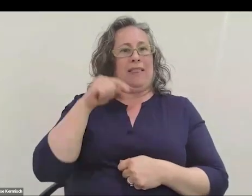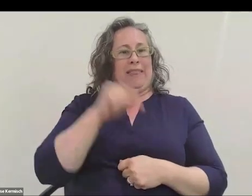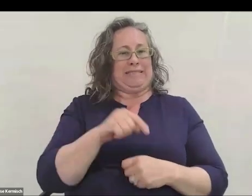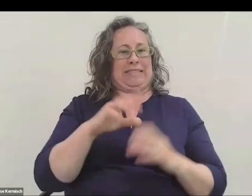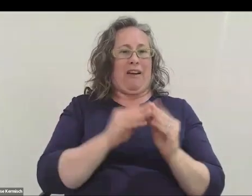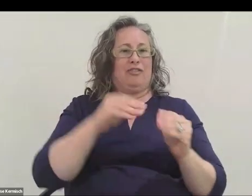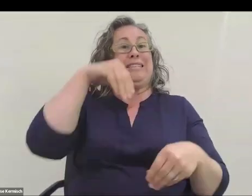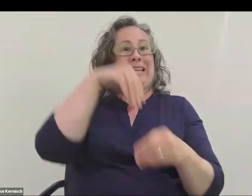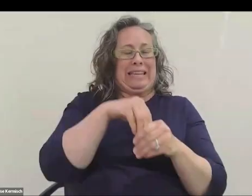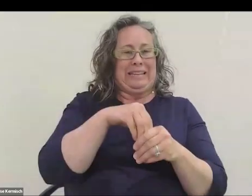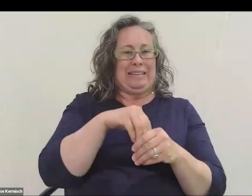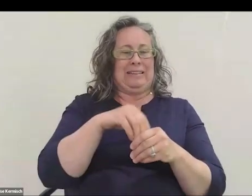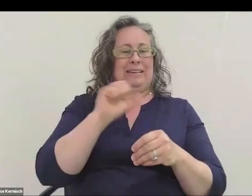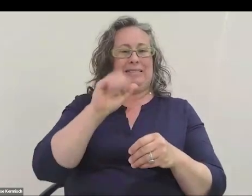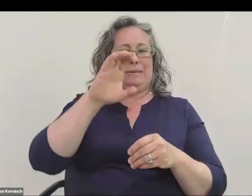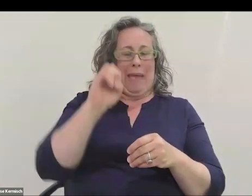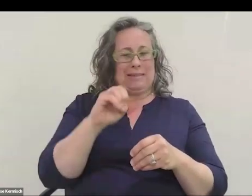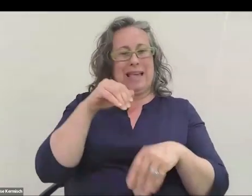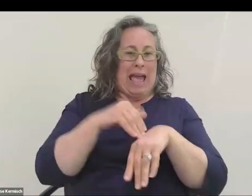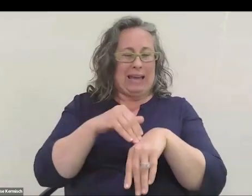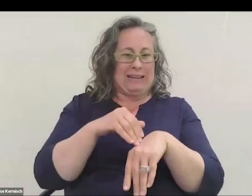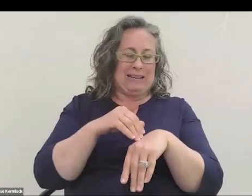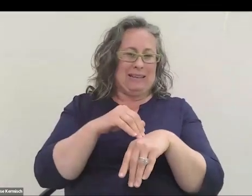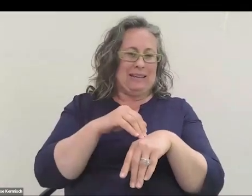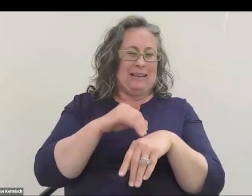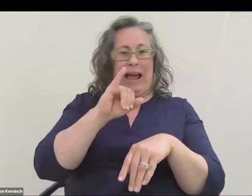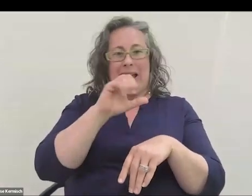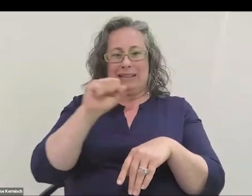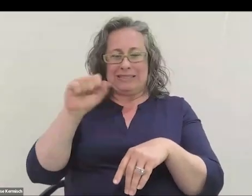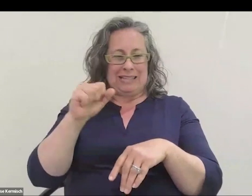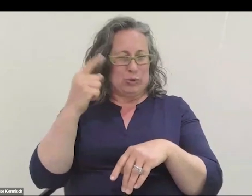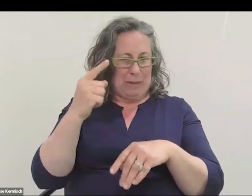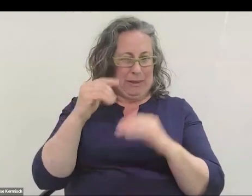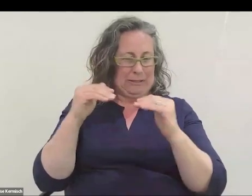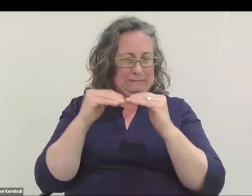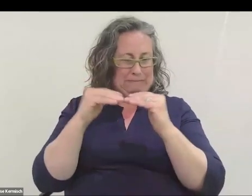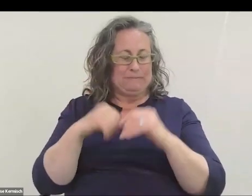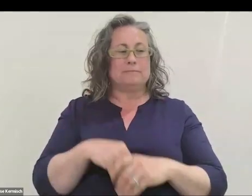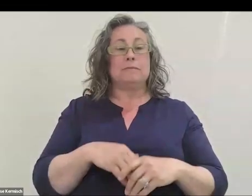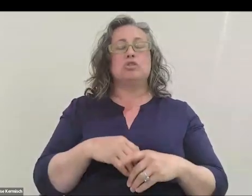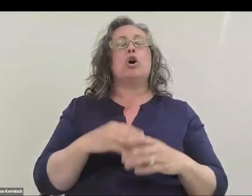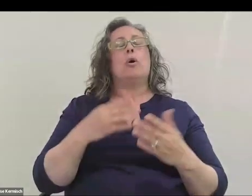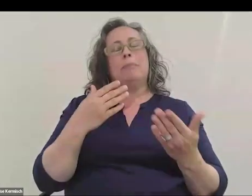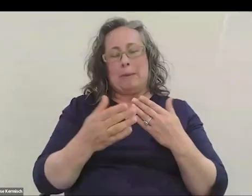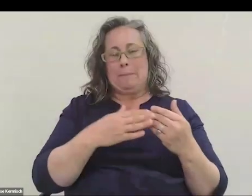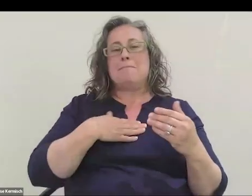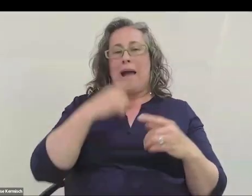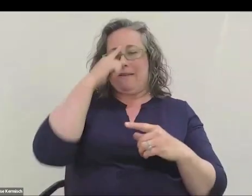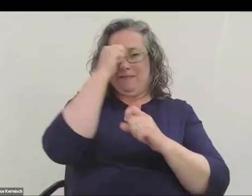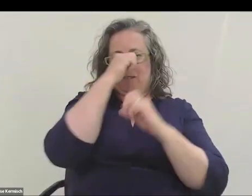Wouldn't that be amazing? Suddenly, my vision changed and shifted in a fairly profound way.